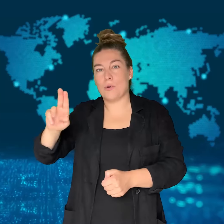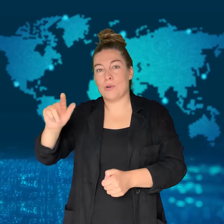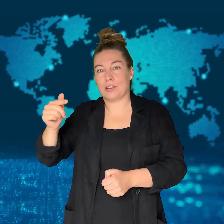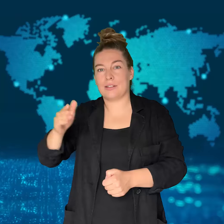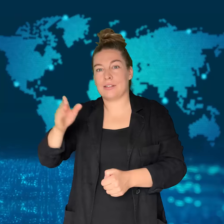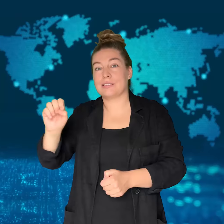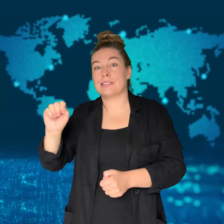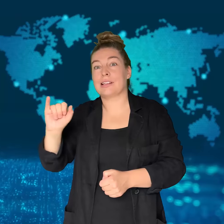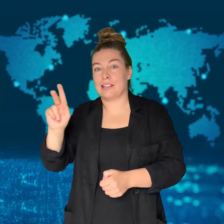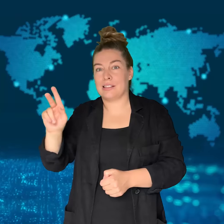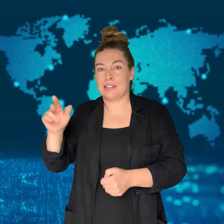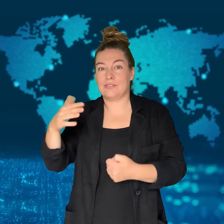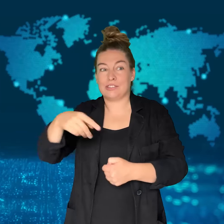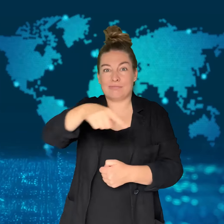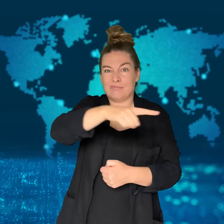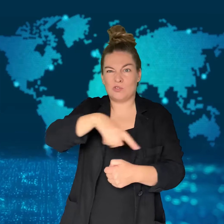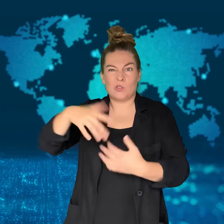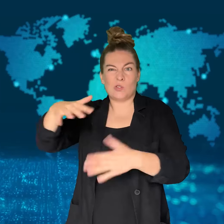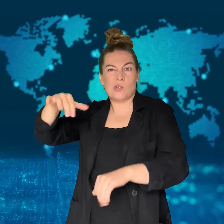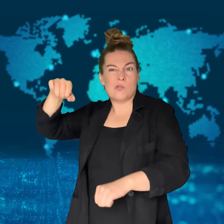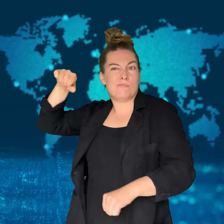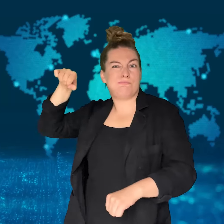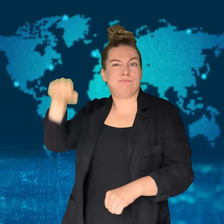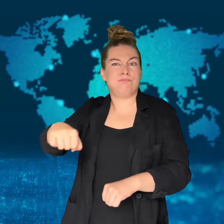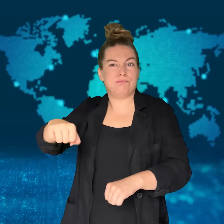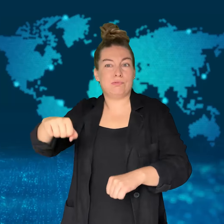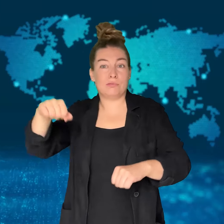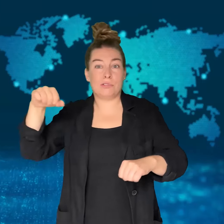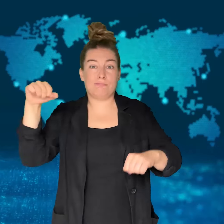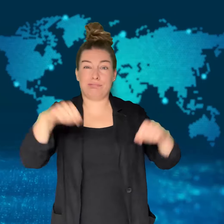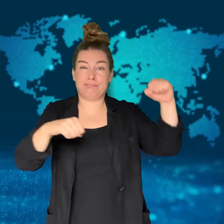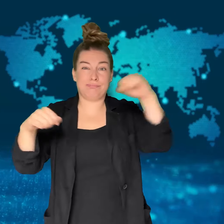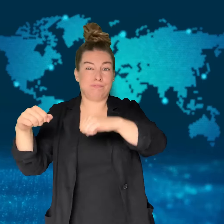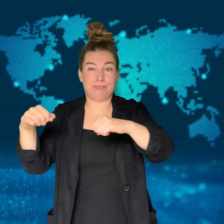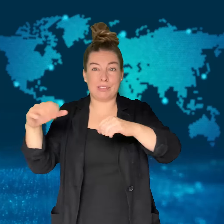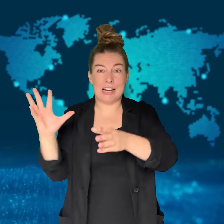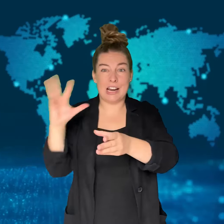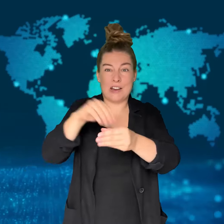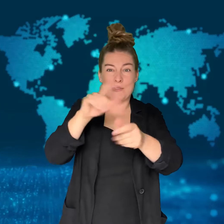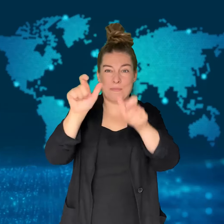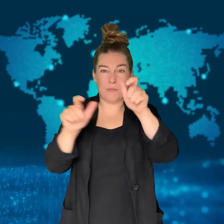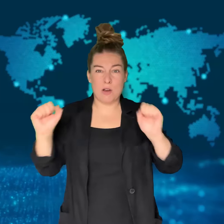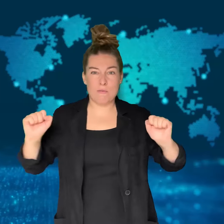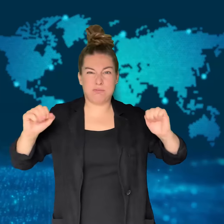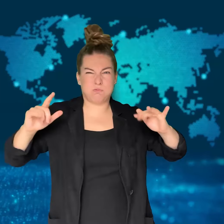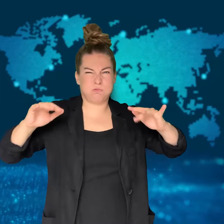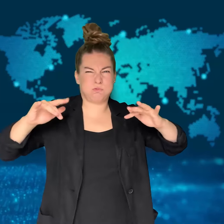the Workers' Party of Turkey (TIP).